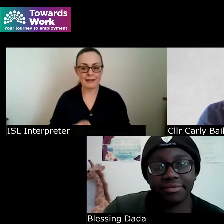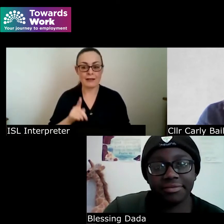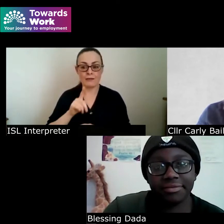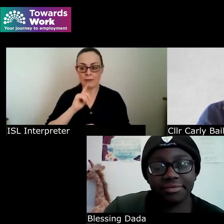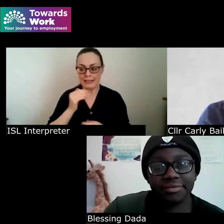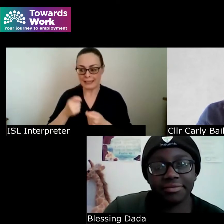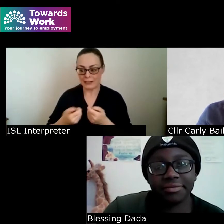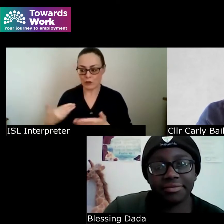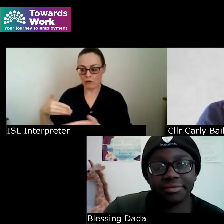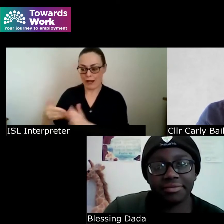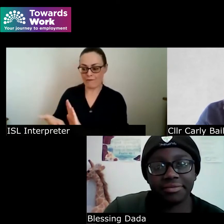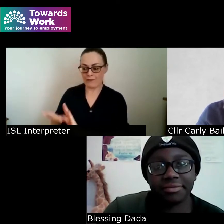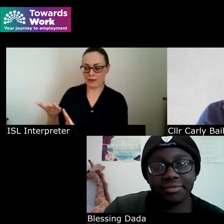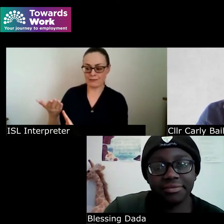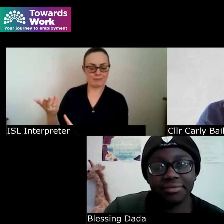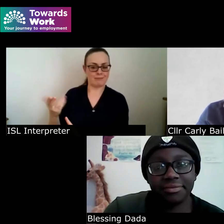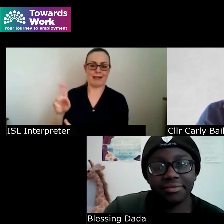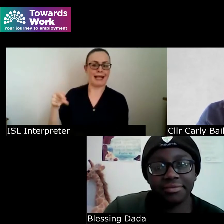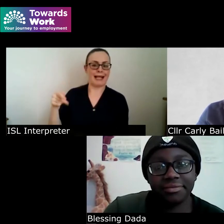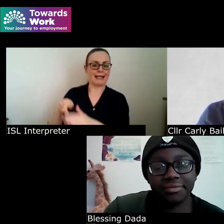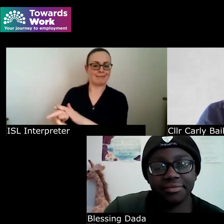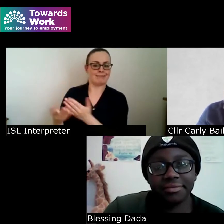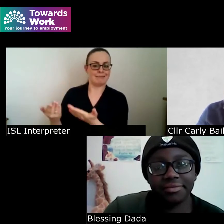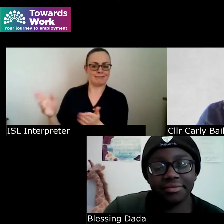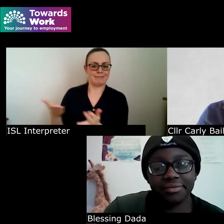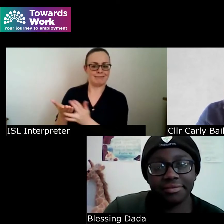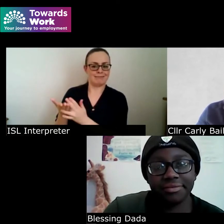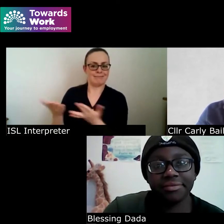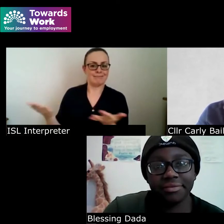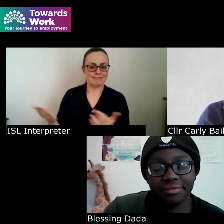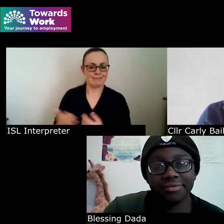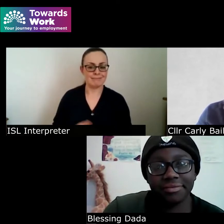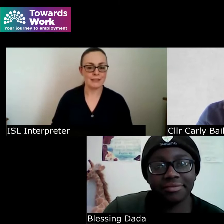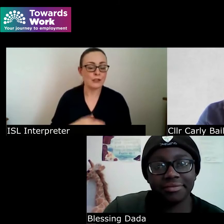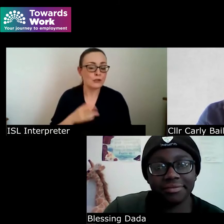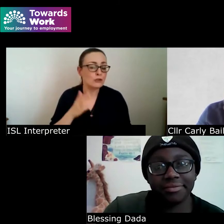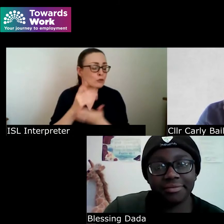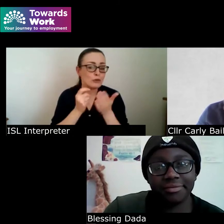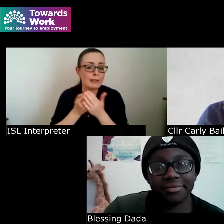you know it's quite small accommodations at the most of the time is all is needed really and